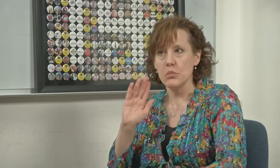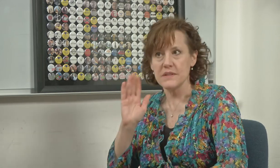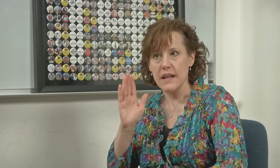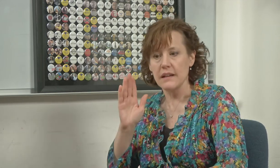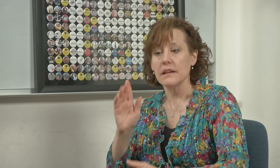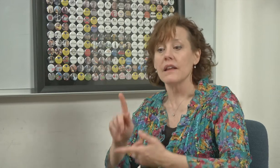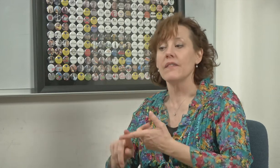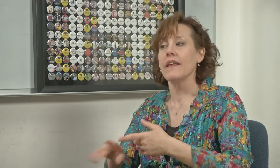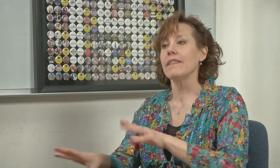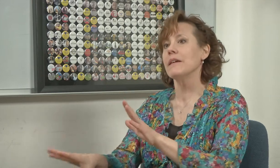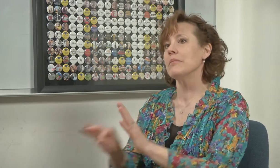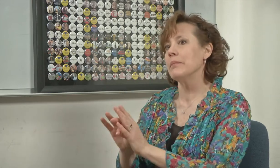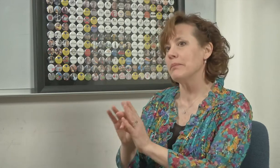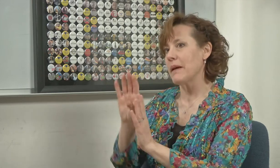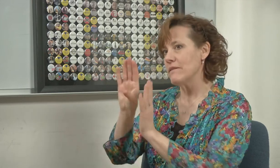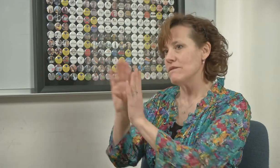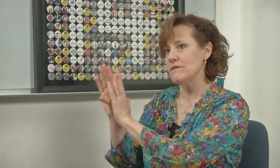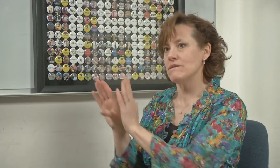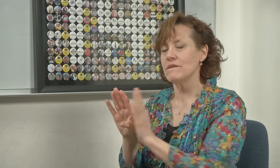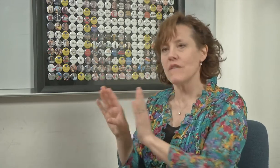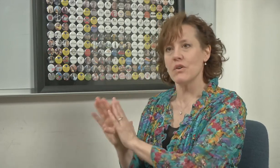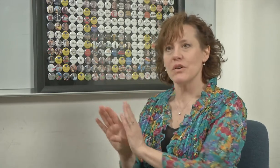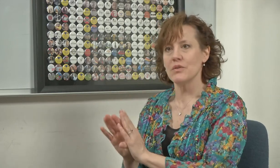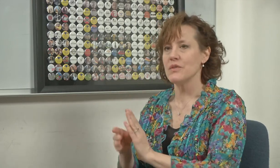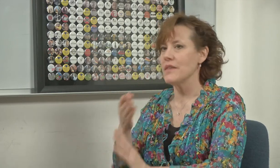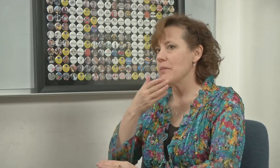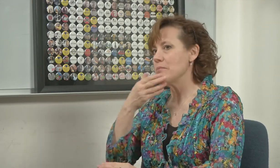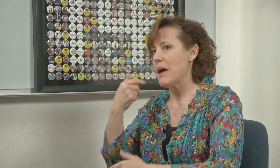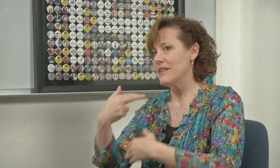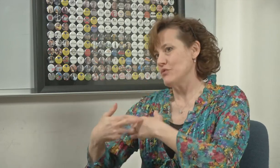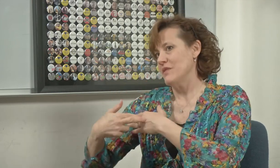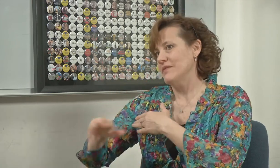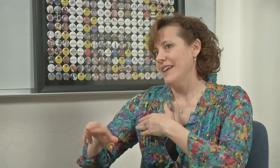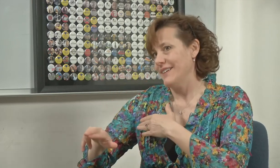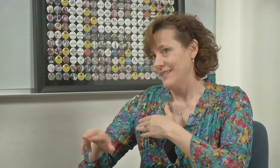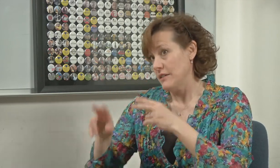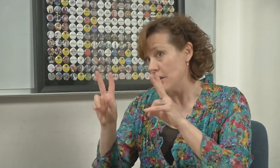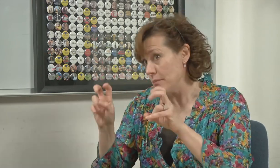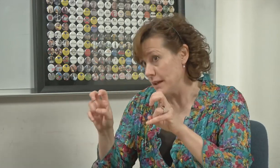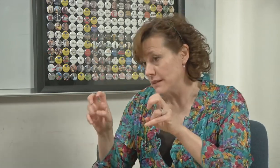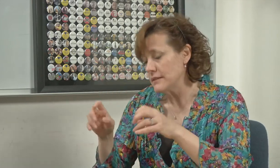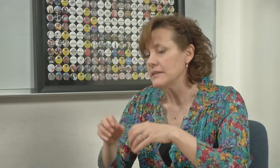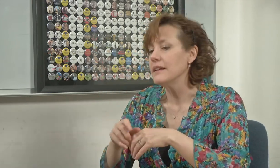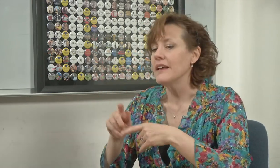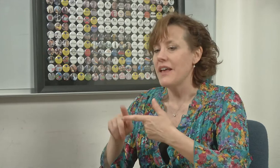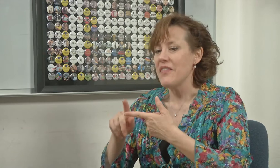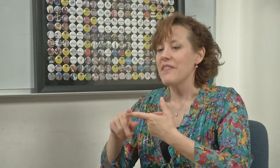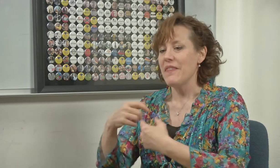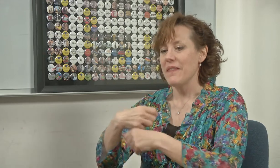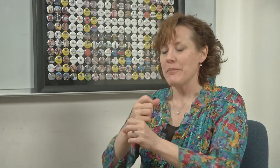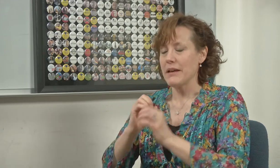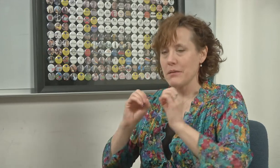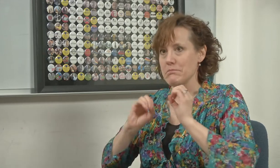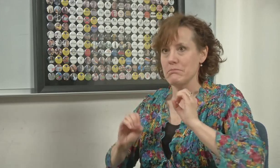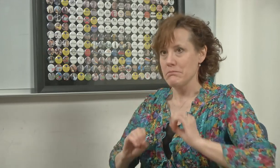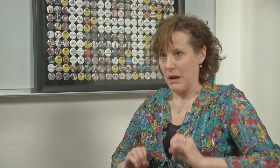Then they pick the photos that best reflect the topics and then they make the buttons.